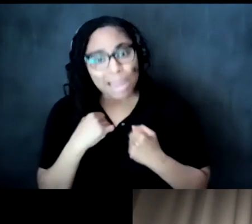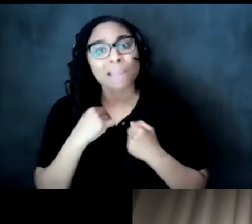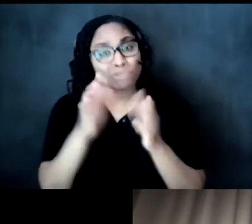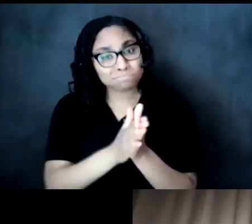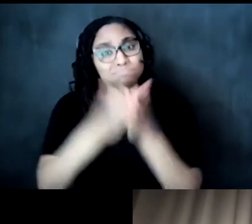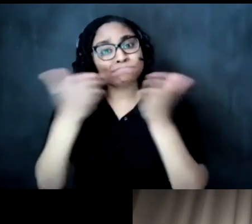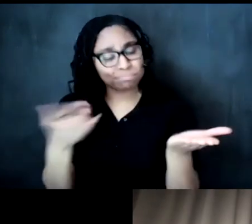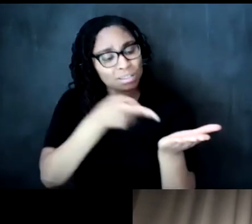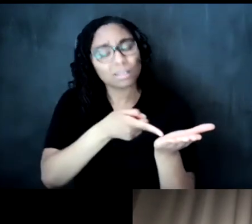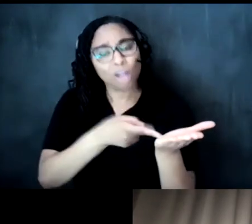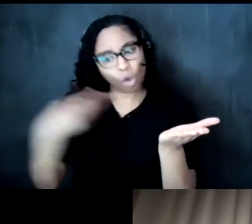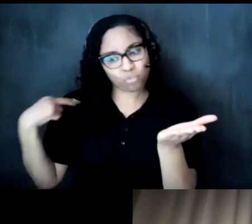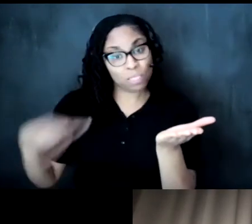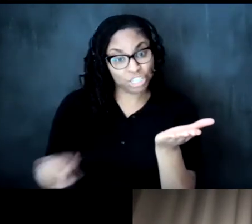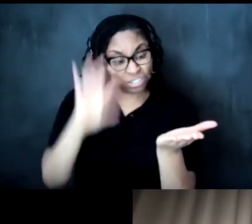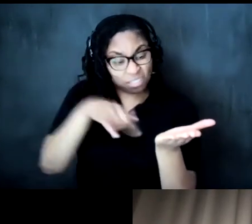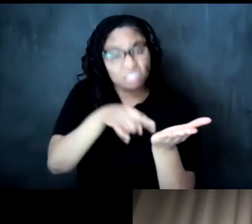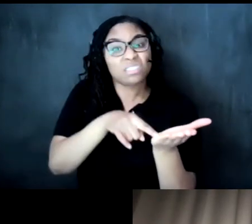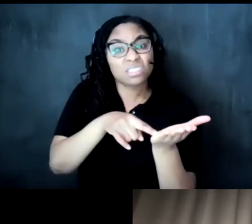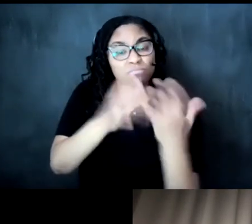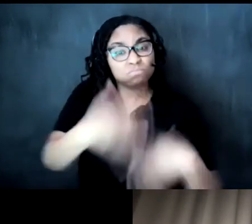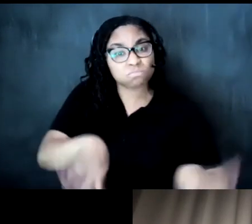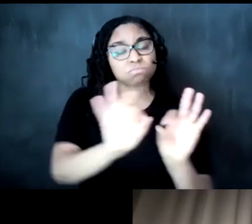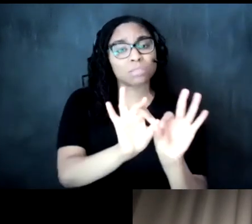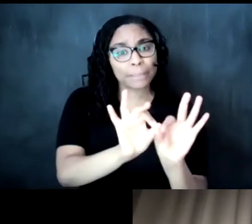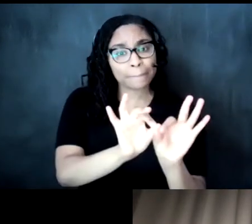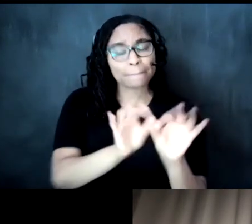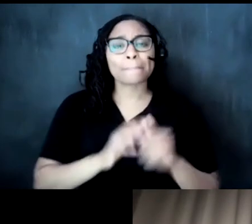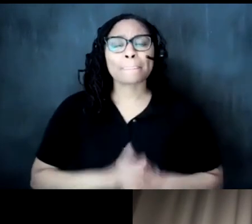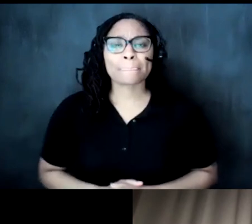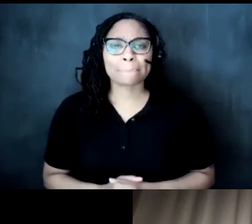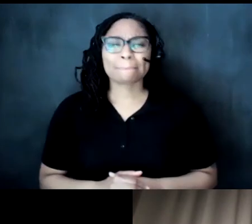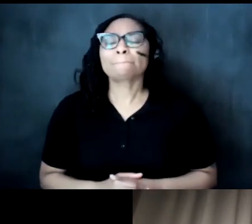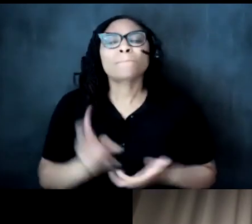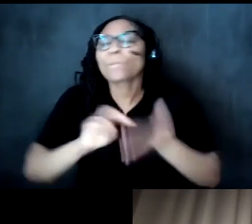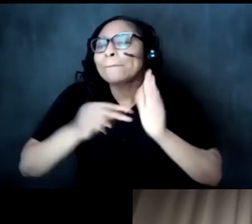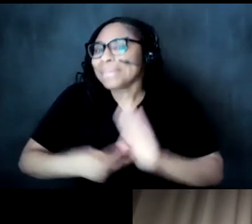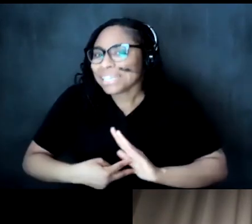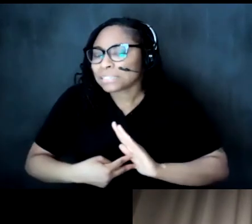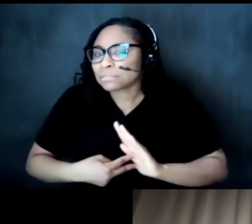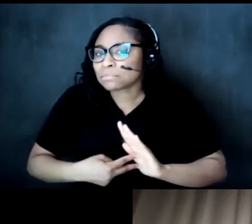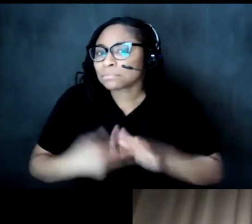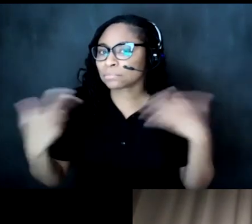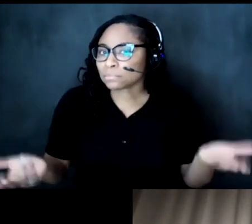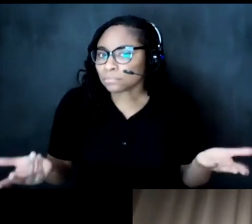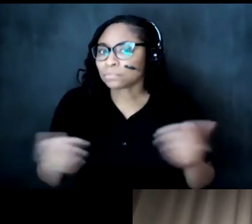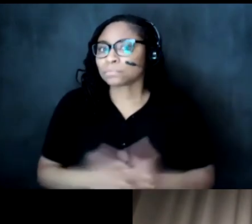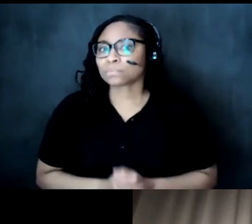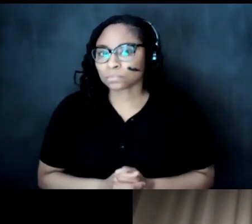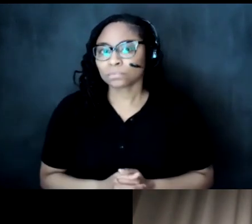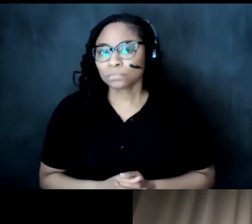our religious tradition that's important but what what does it mean though when communities